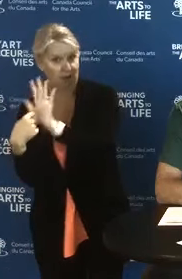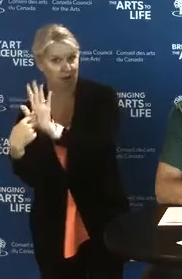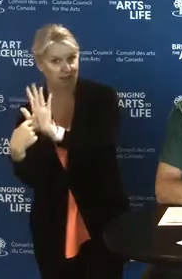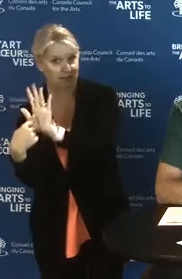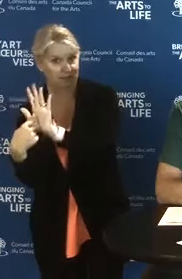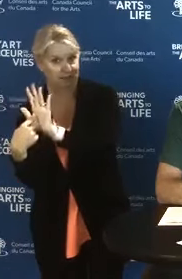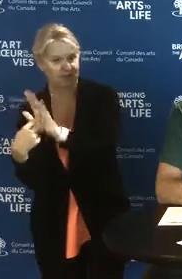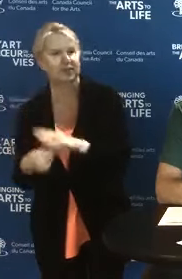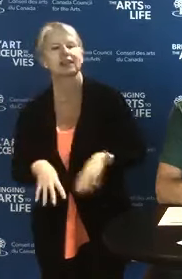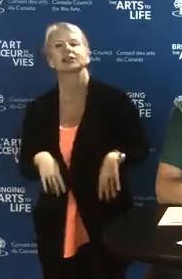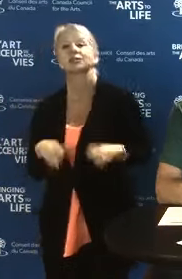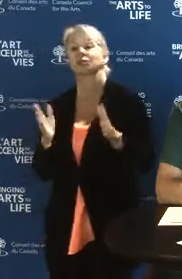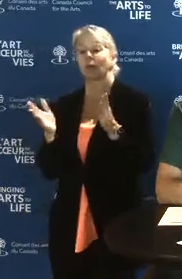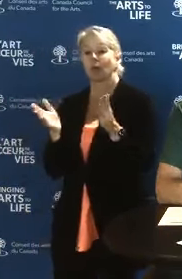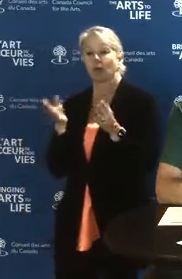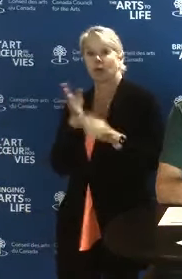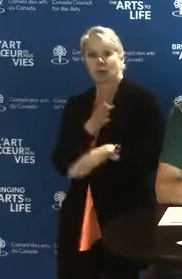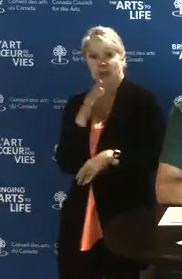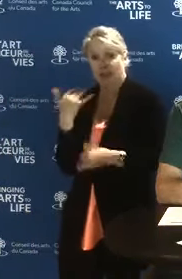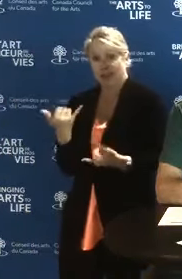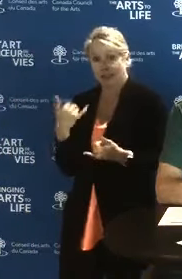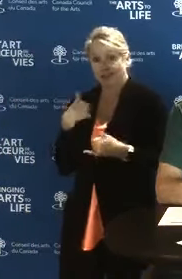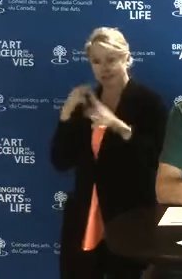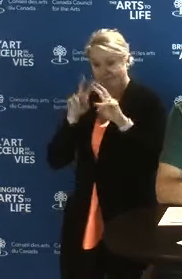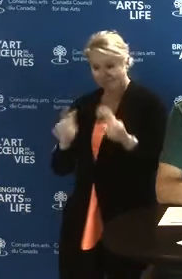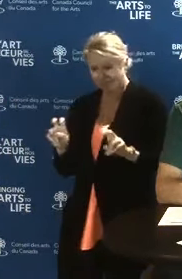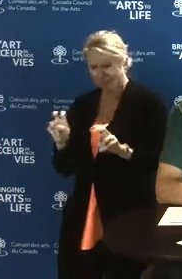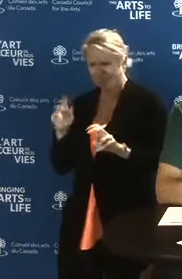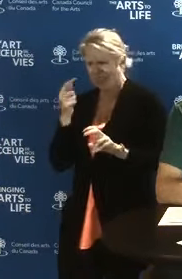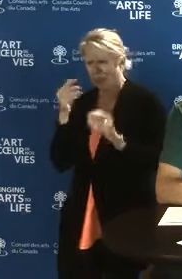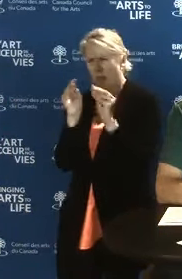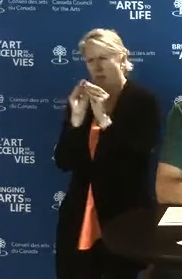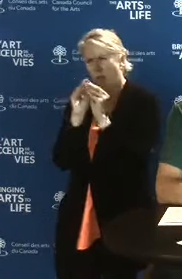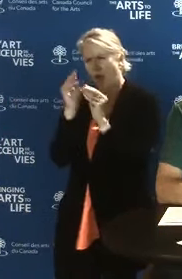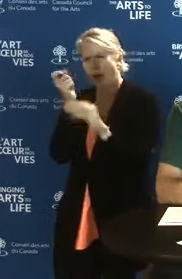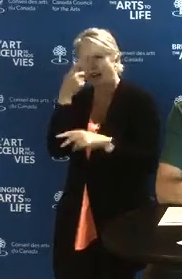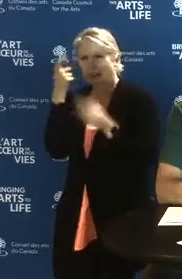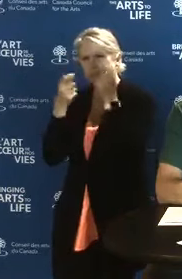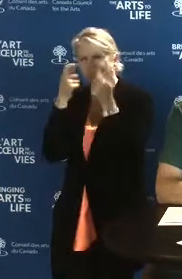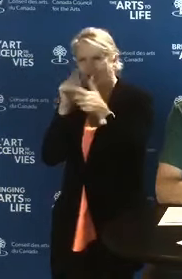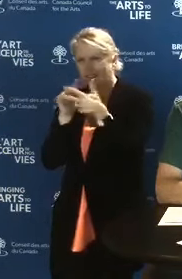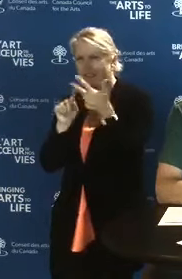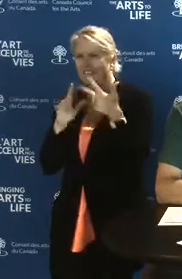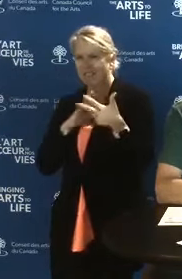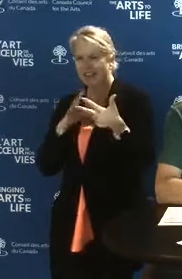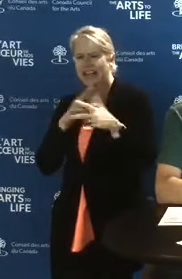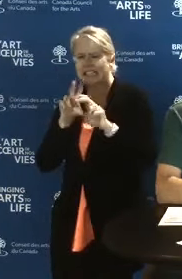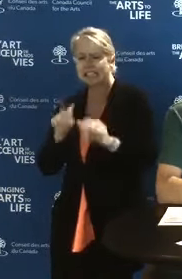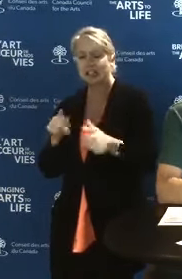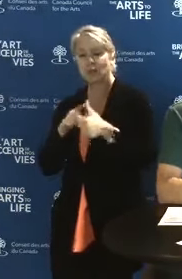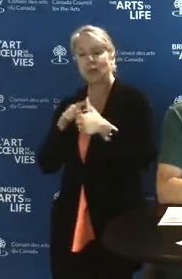let's dig a little deeper into the first component, digital literacy and intelligence.